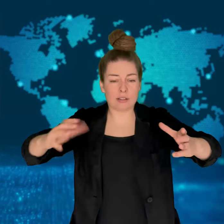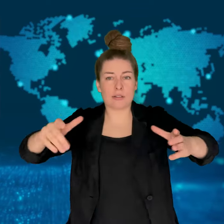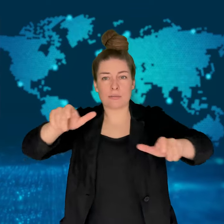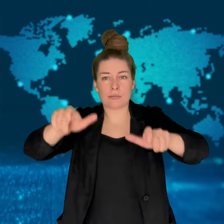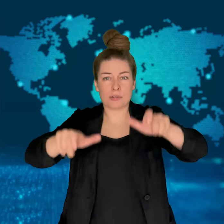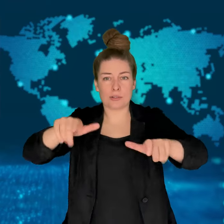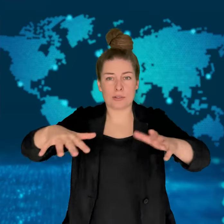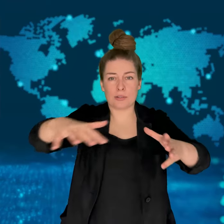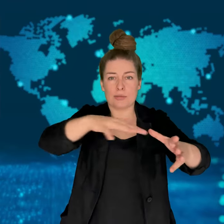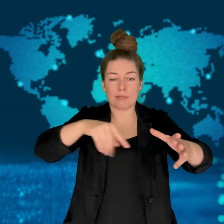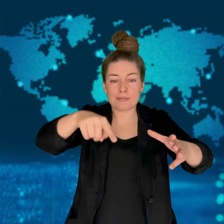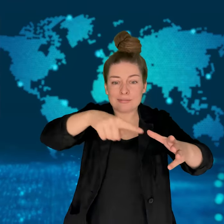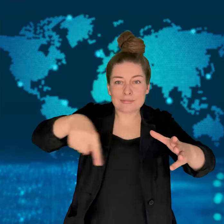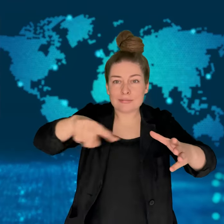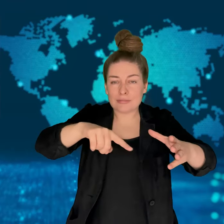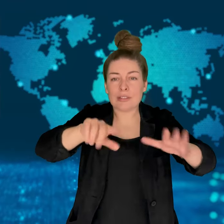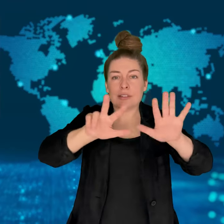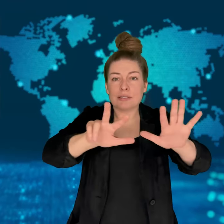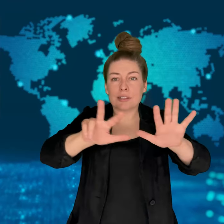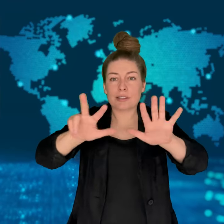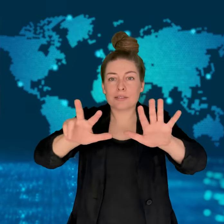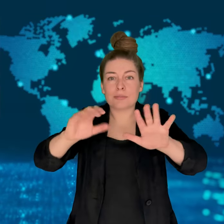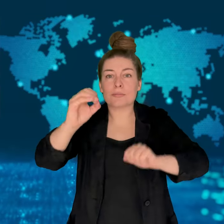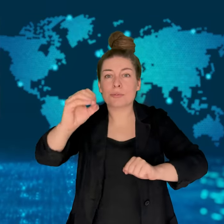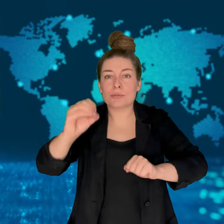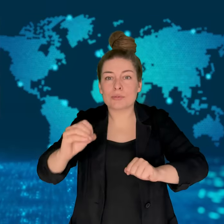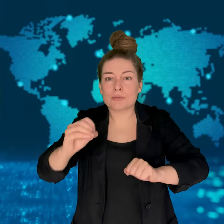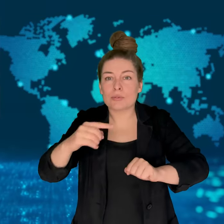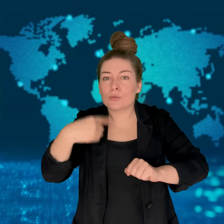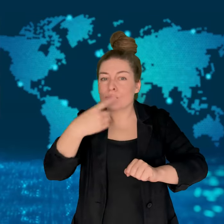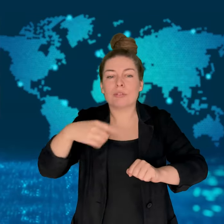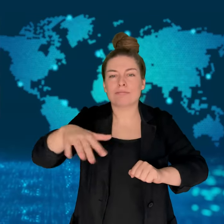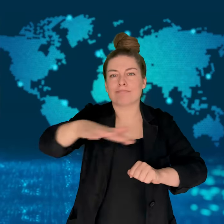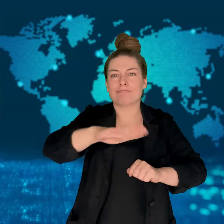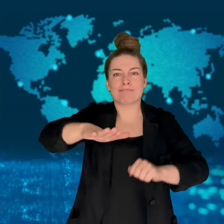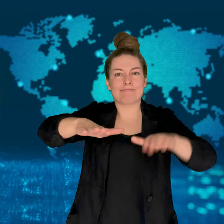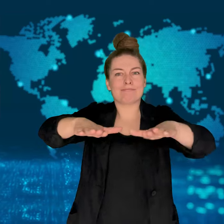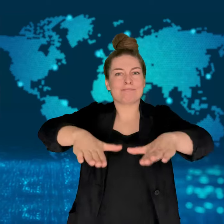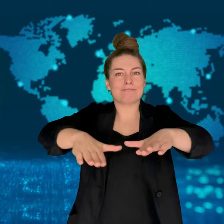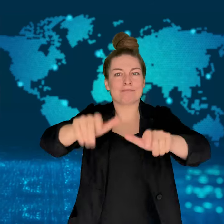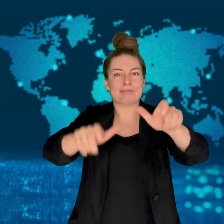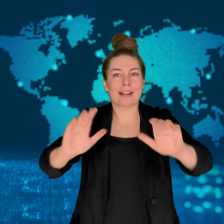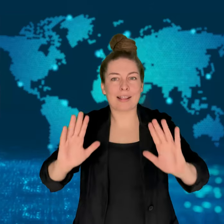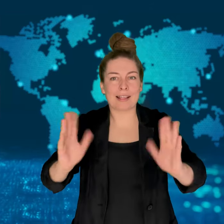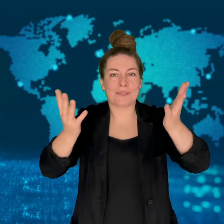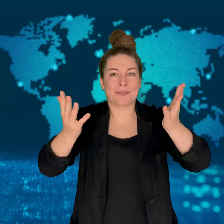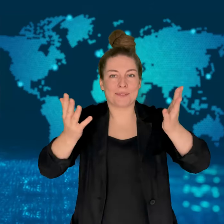According to one source, tens of thousands of people disappeared.